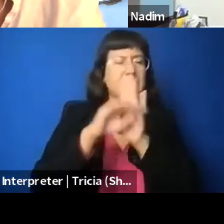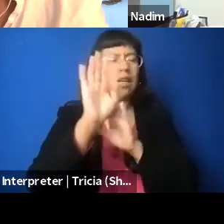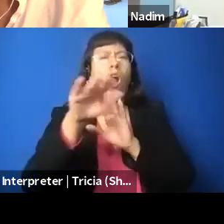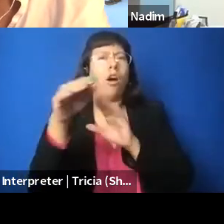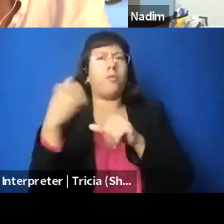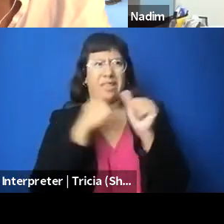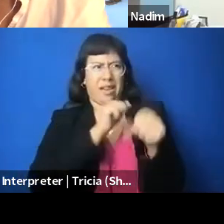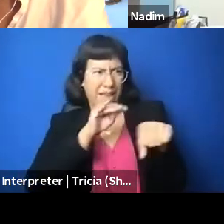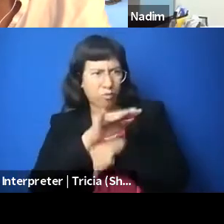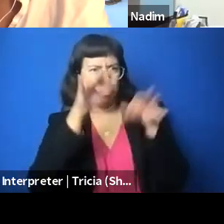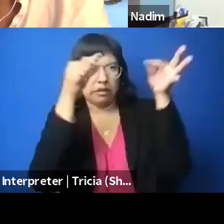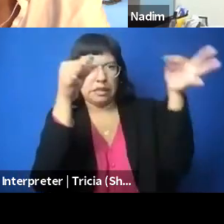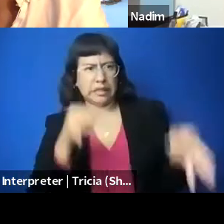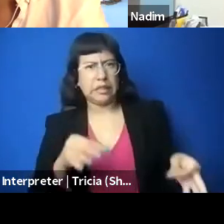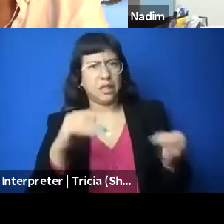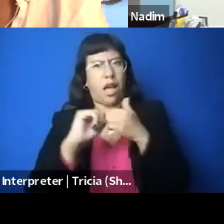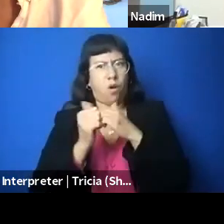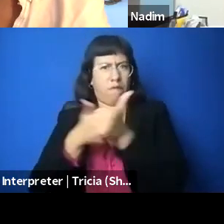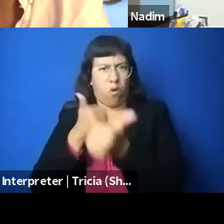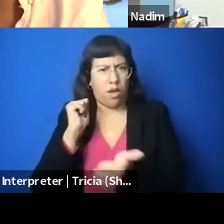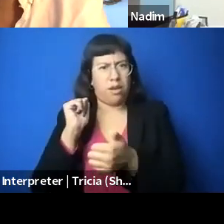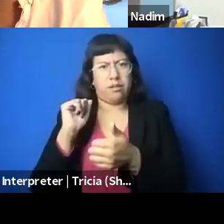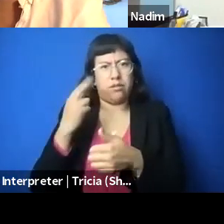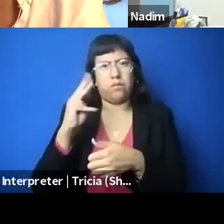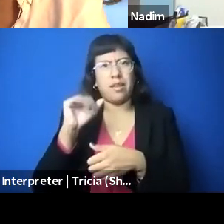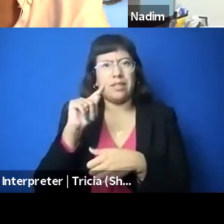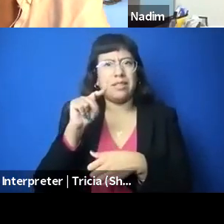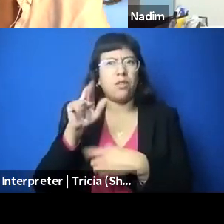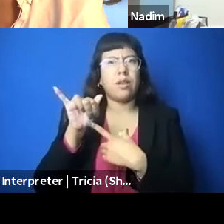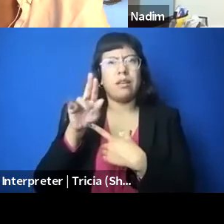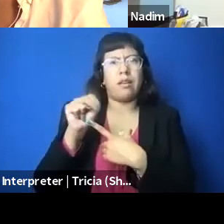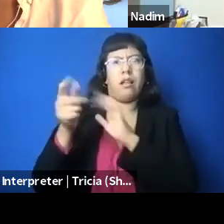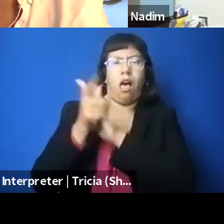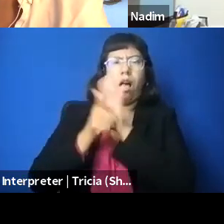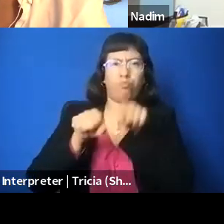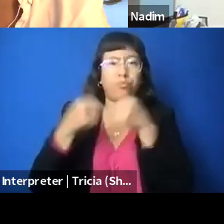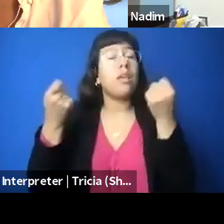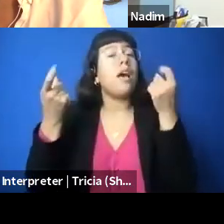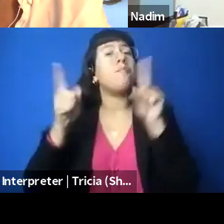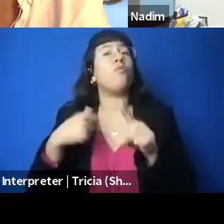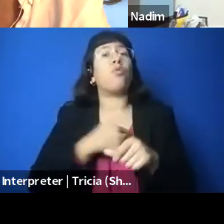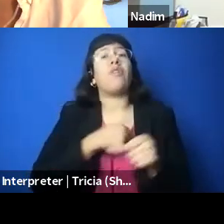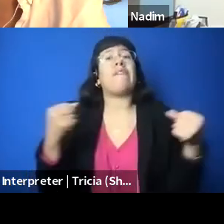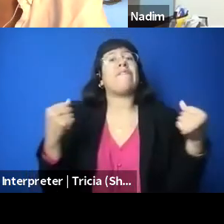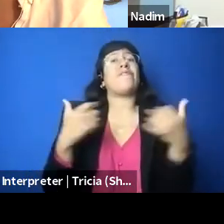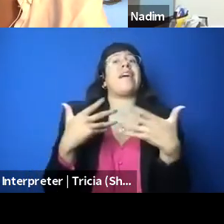for example, but we're afraid to do so, because there's this law on the books. And to us, it feels like we might be running afoul